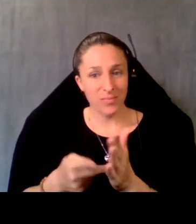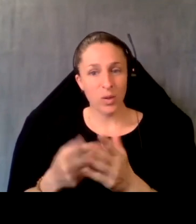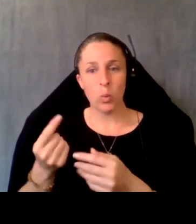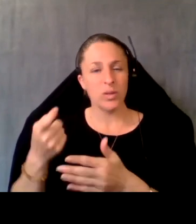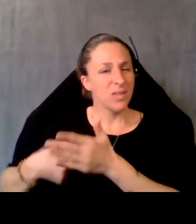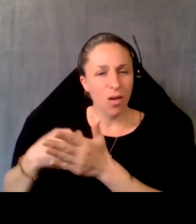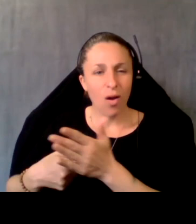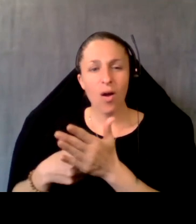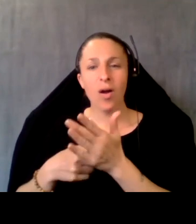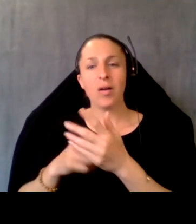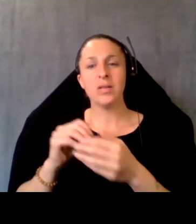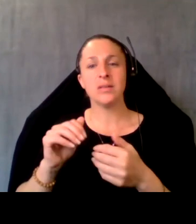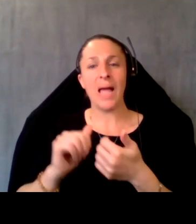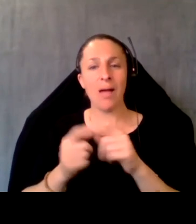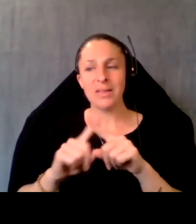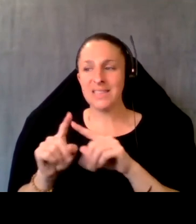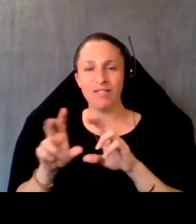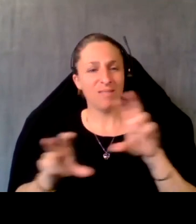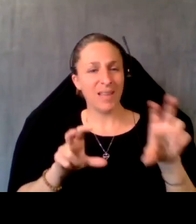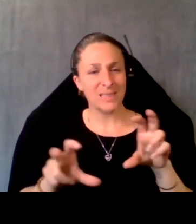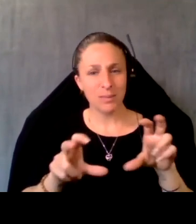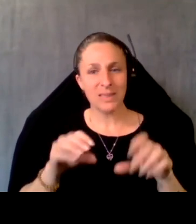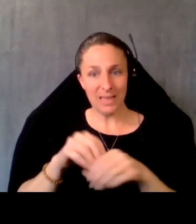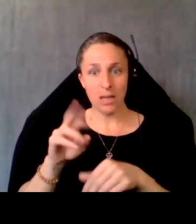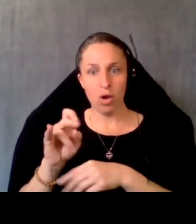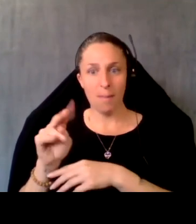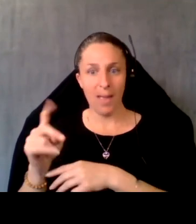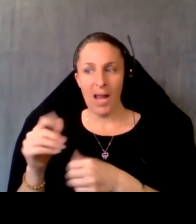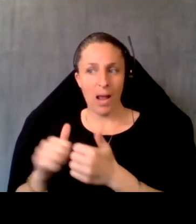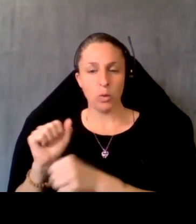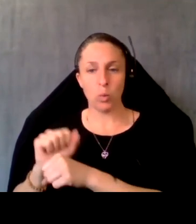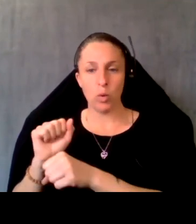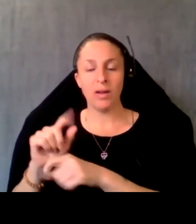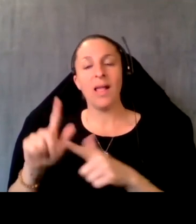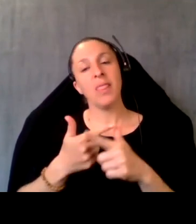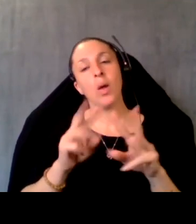and all the how these investments in broadband work, and then workshopping a little bit deeper,